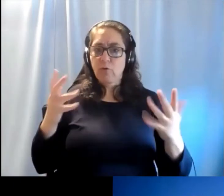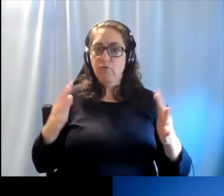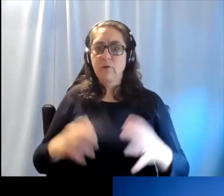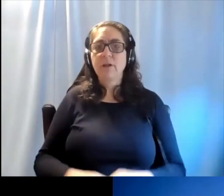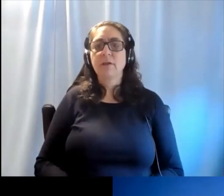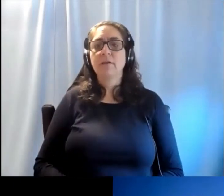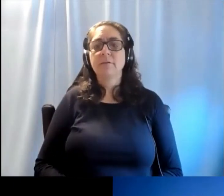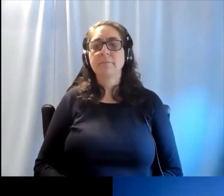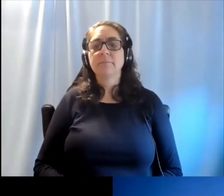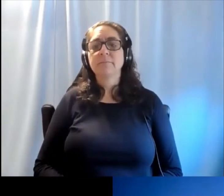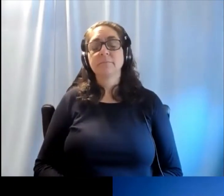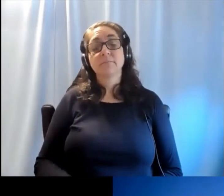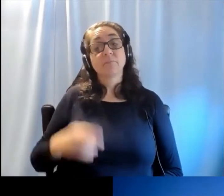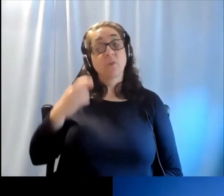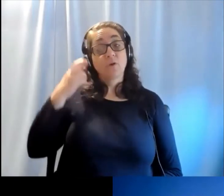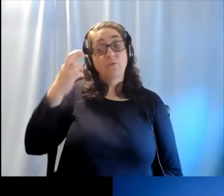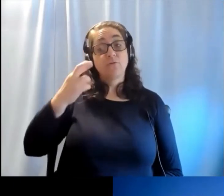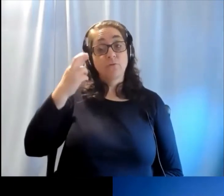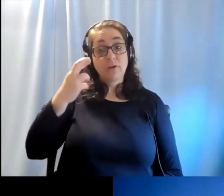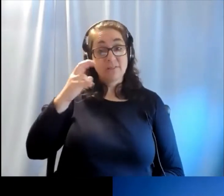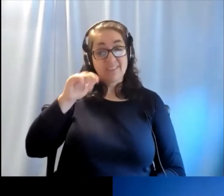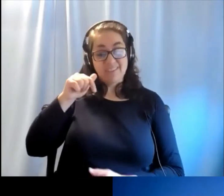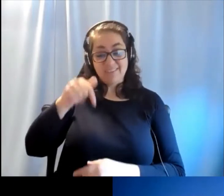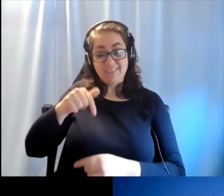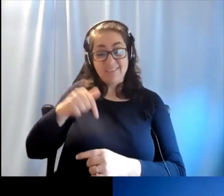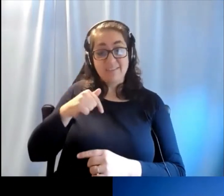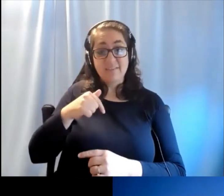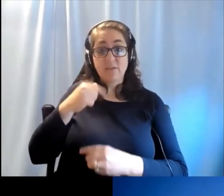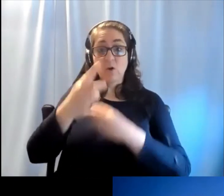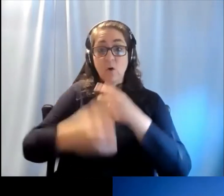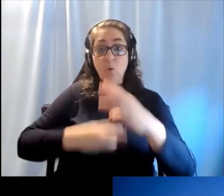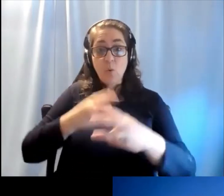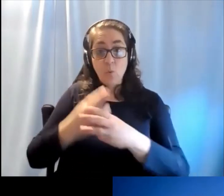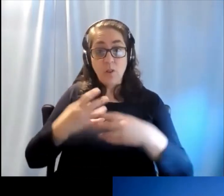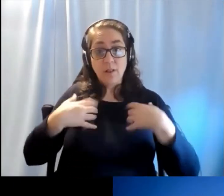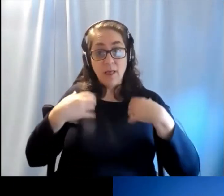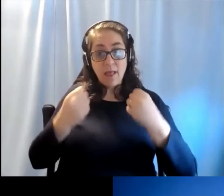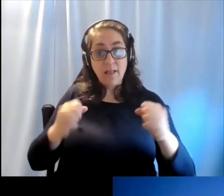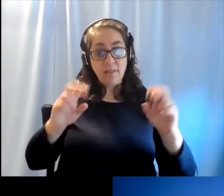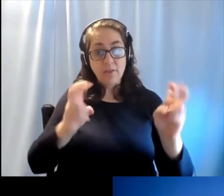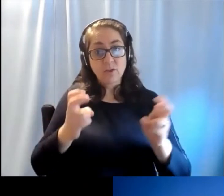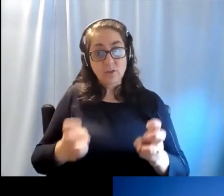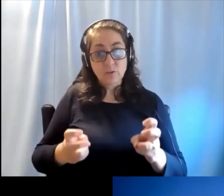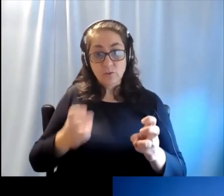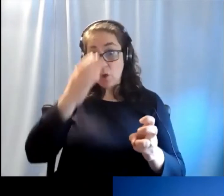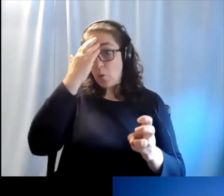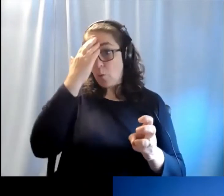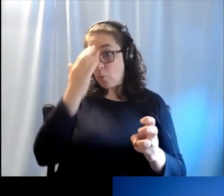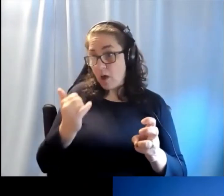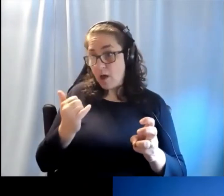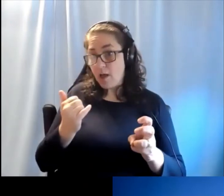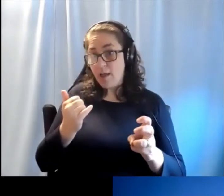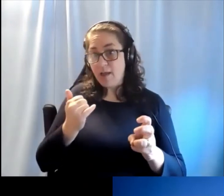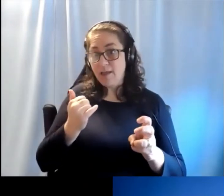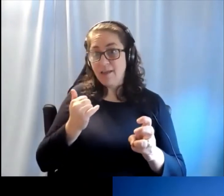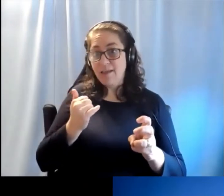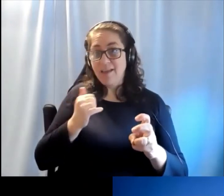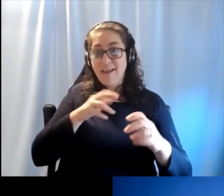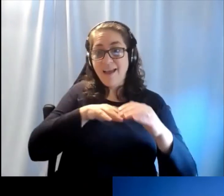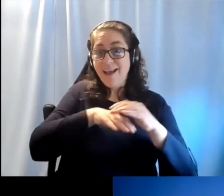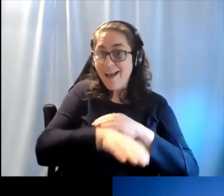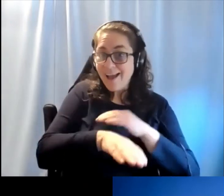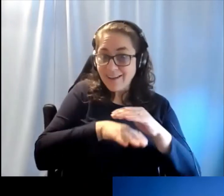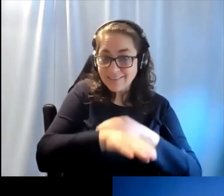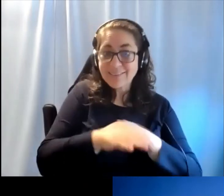But, the reason why this is a global public health issue is because access to these interventions